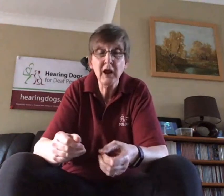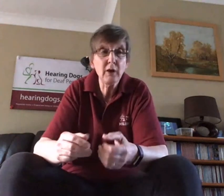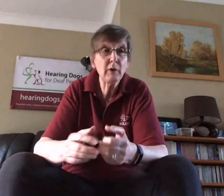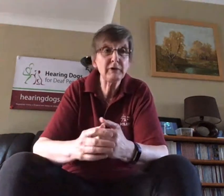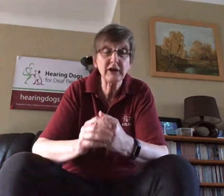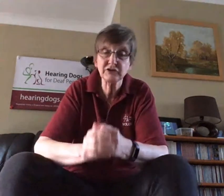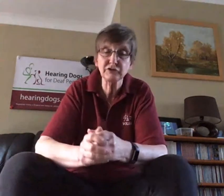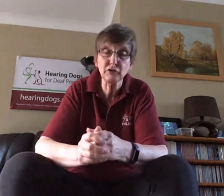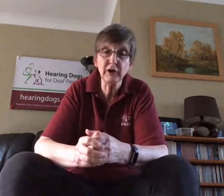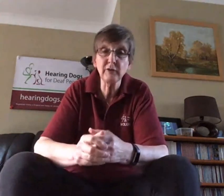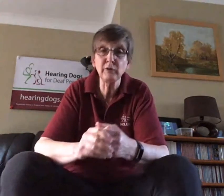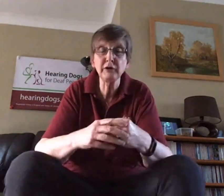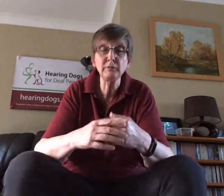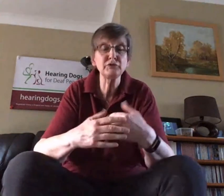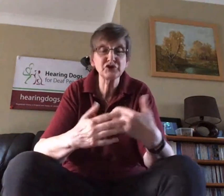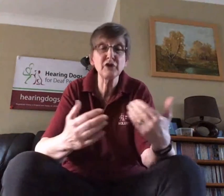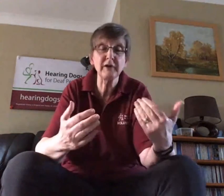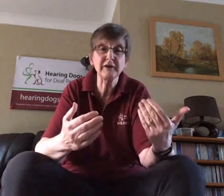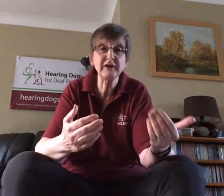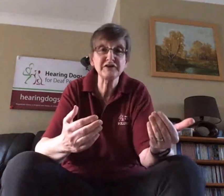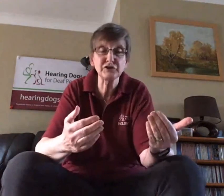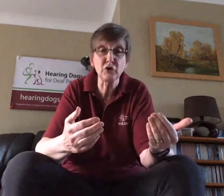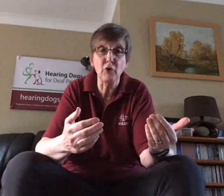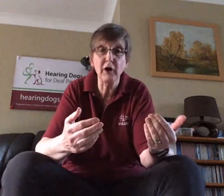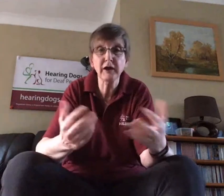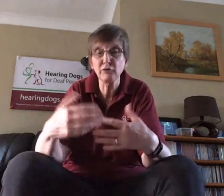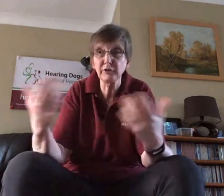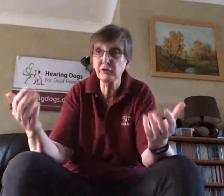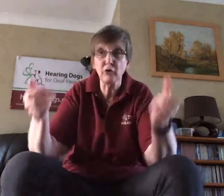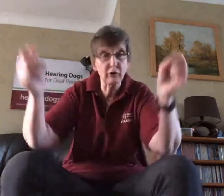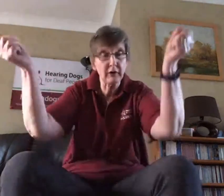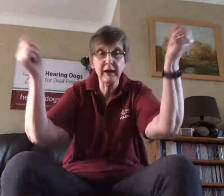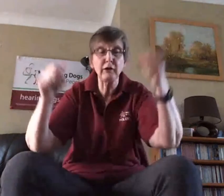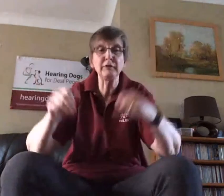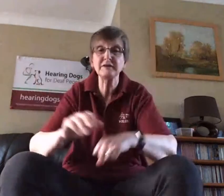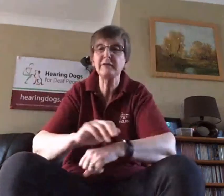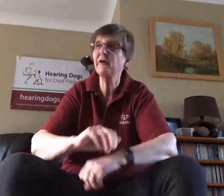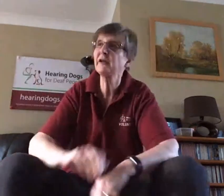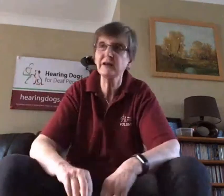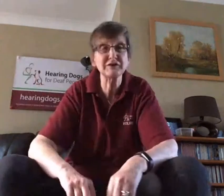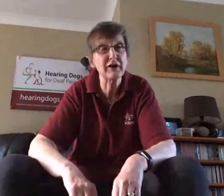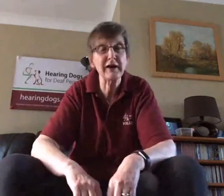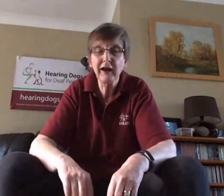When we get to the door he will not he will show me that it's the door, I could open the door I know there's my friend, that's great.